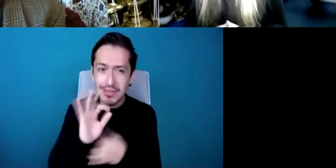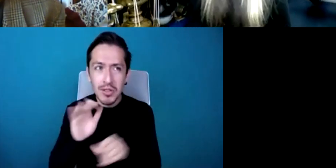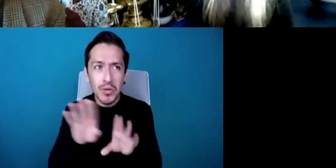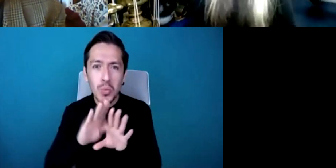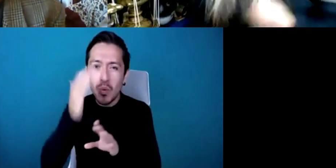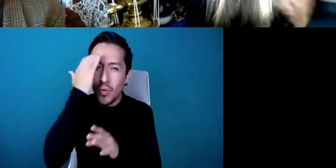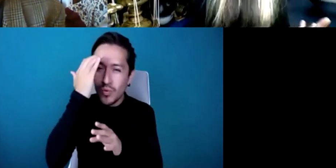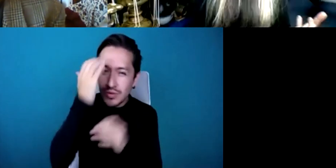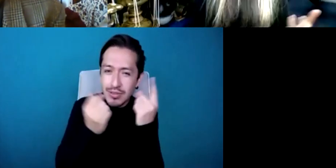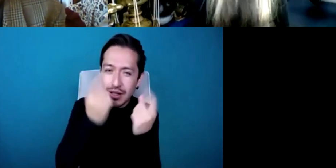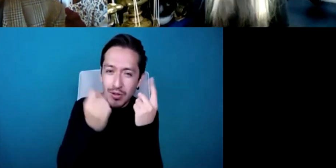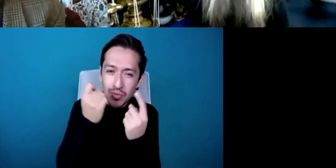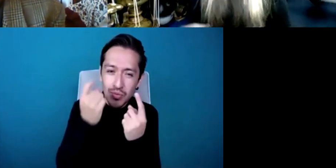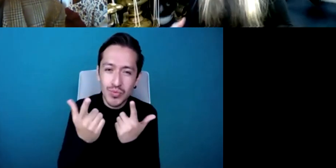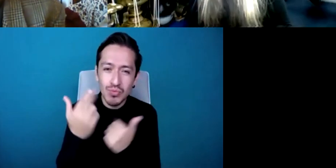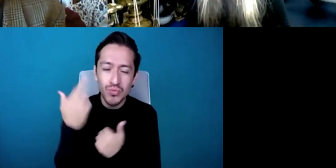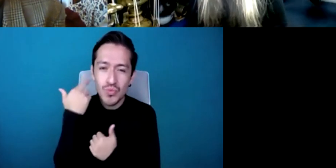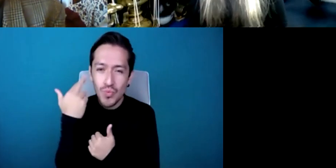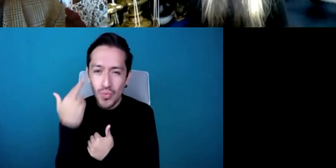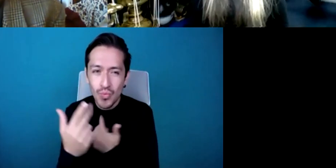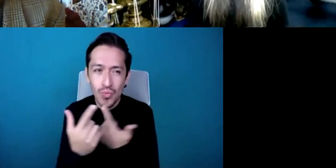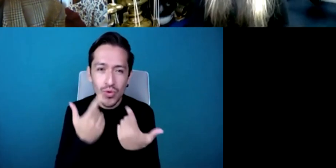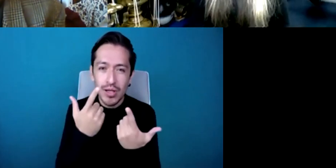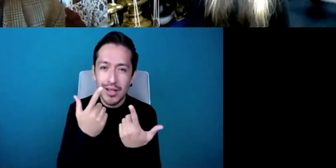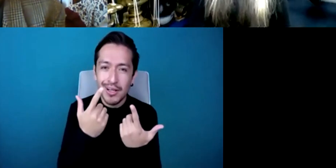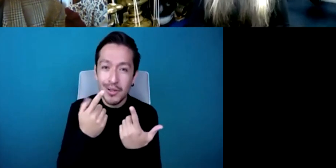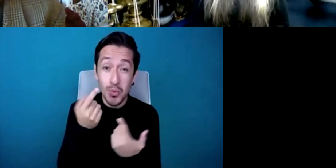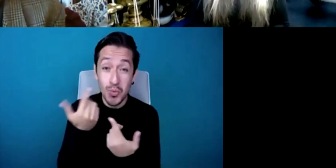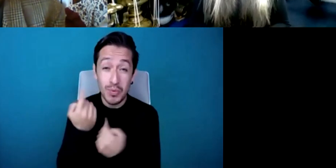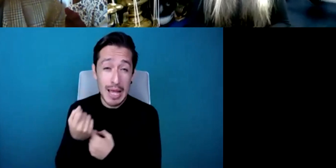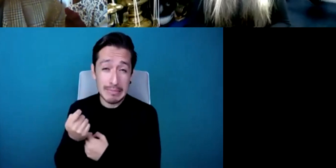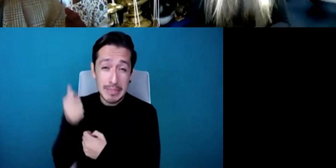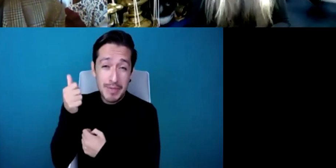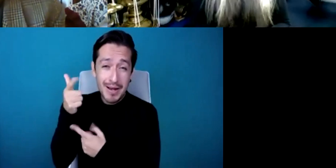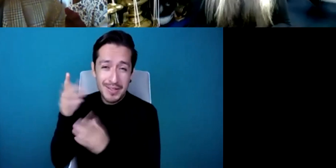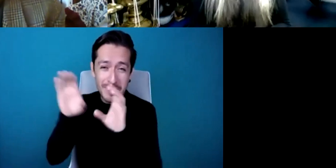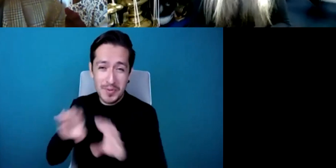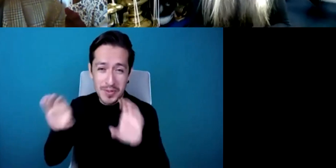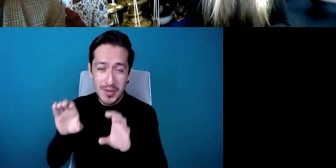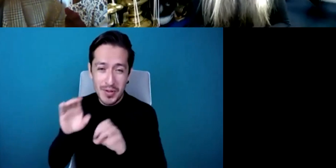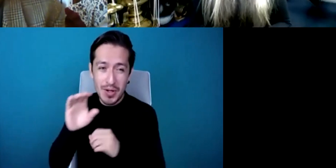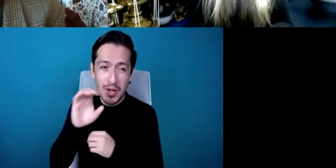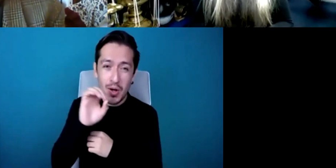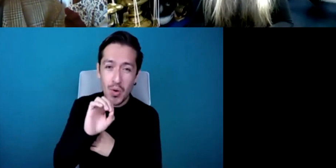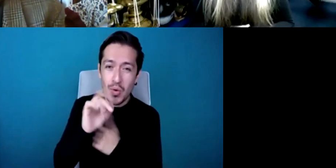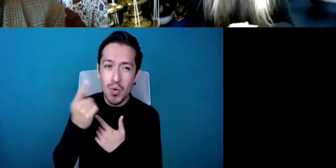the sound of helium the sound of penicillin the sound of oh gosh I can't think now but lots and